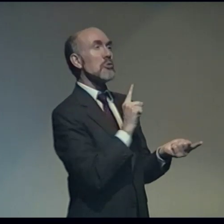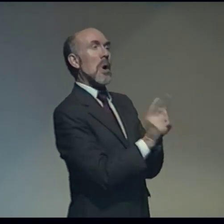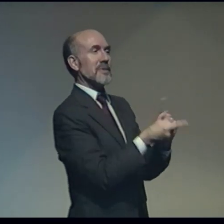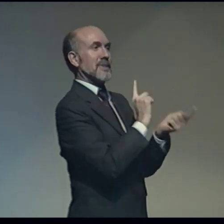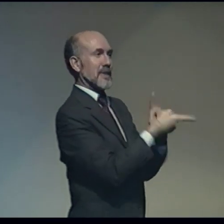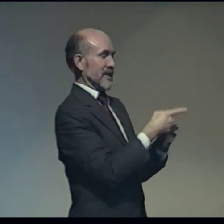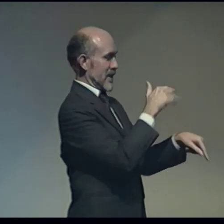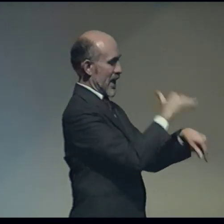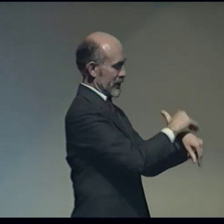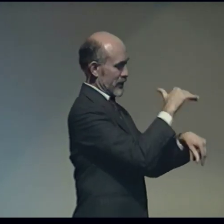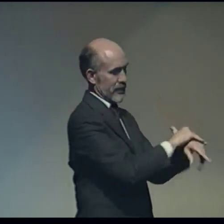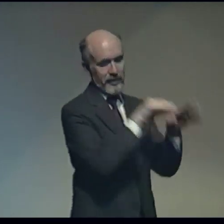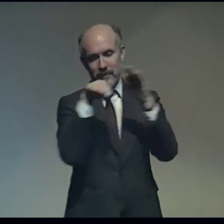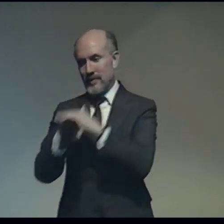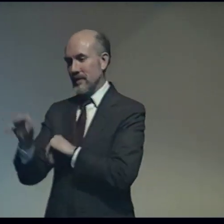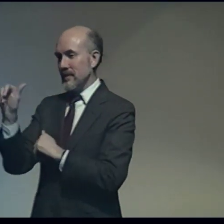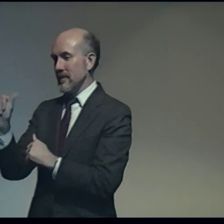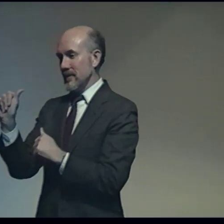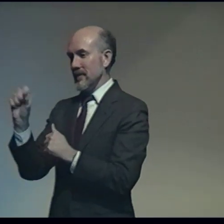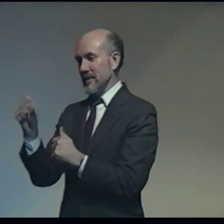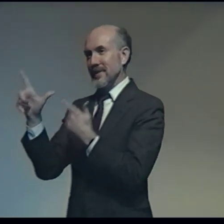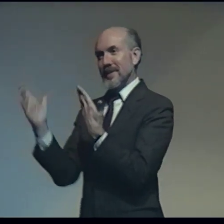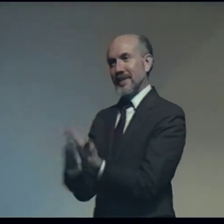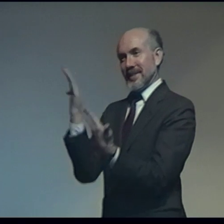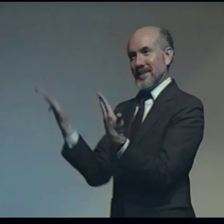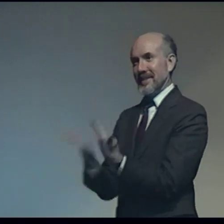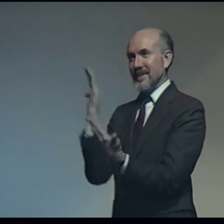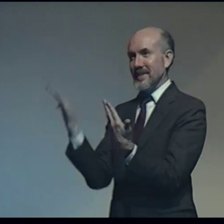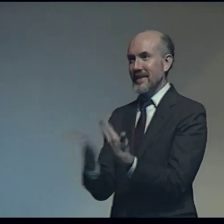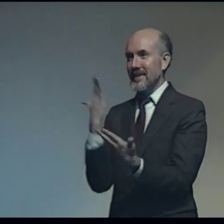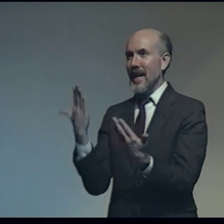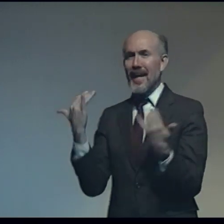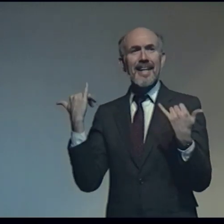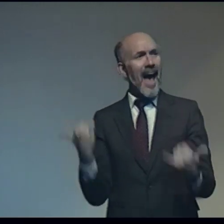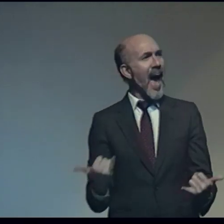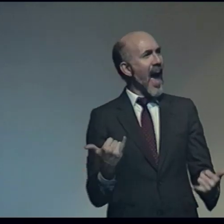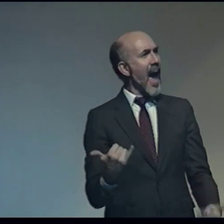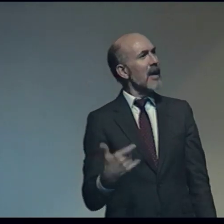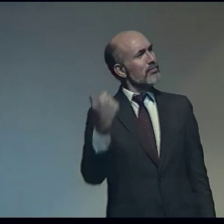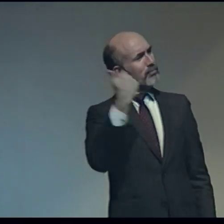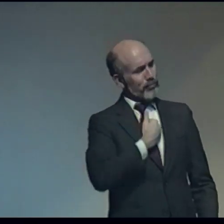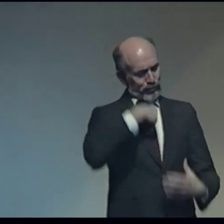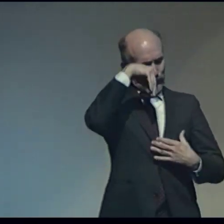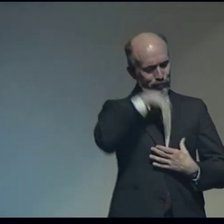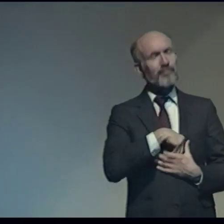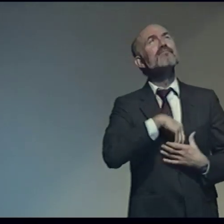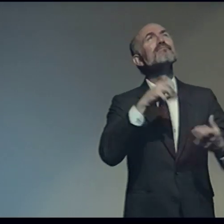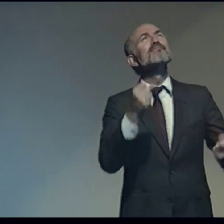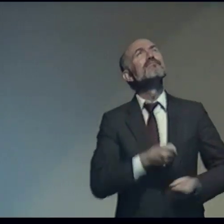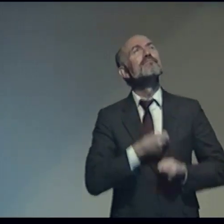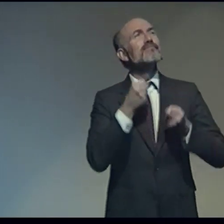All of these years of translating English texts into sign, and now I could take what was inside me,